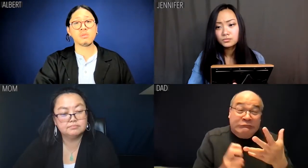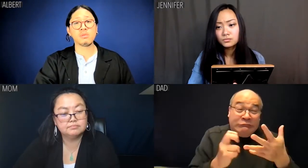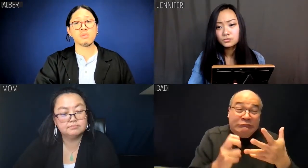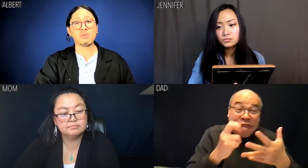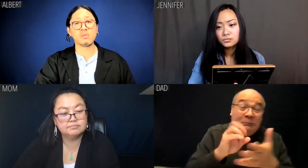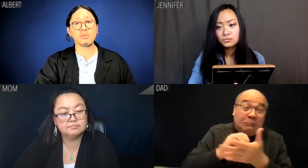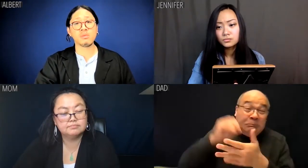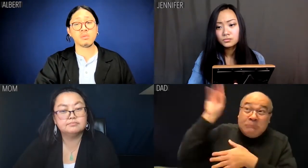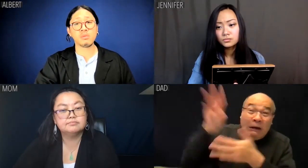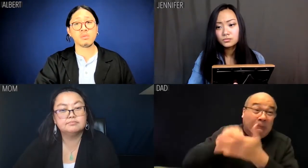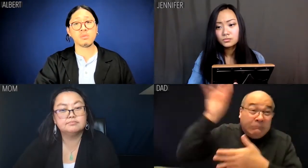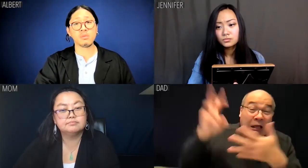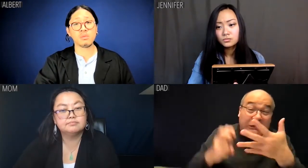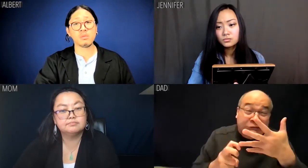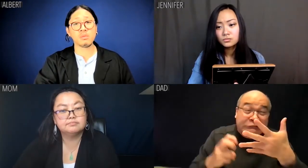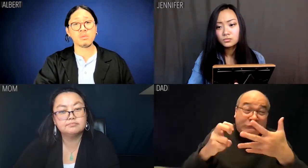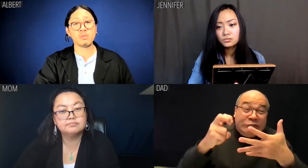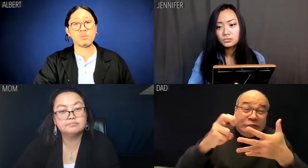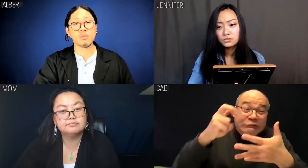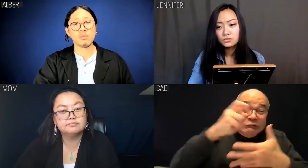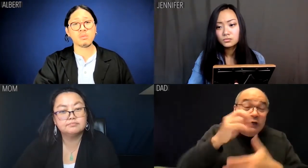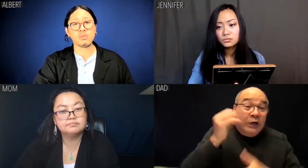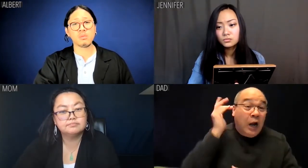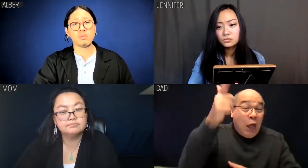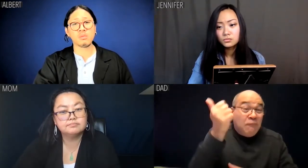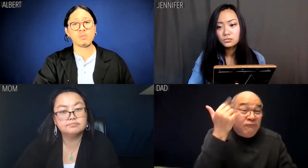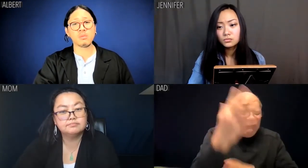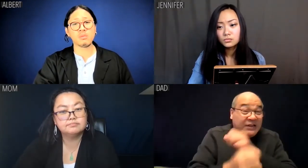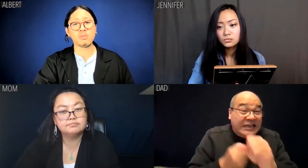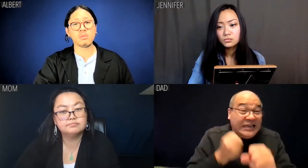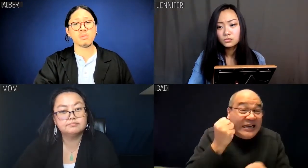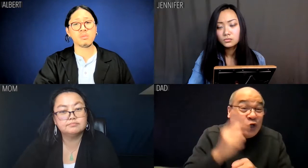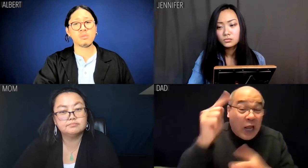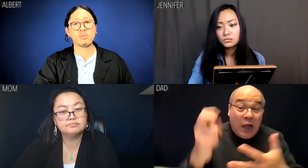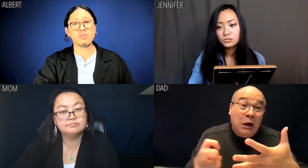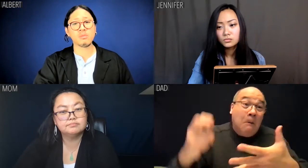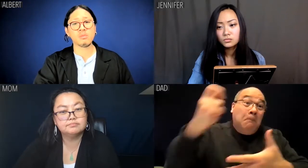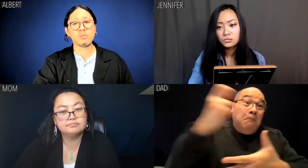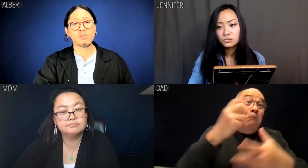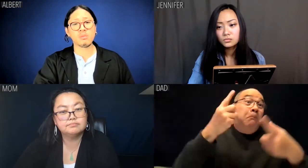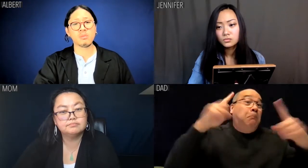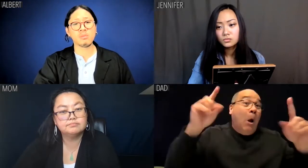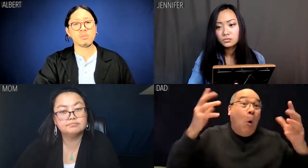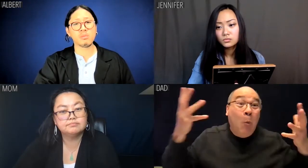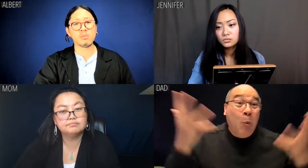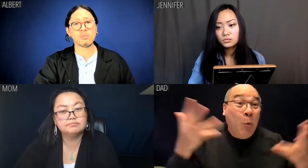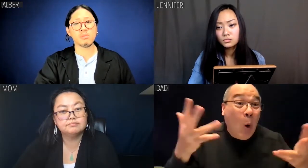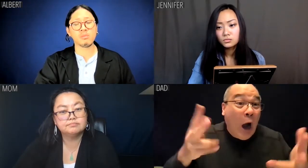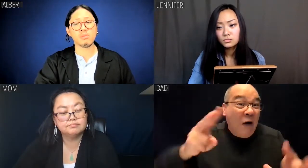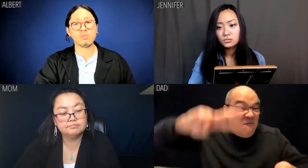and sending money back to China until his big break came,